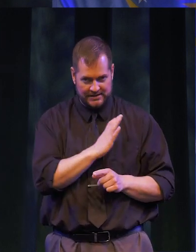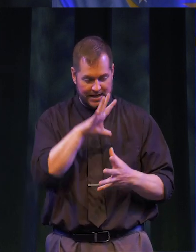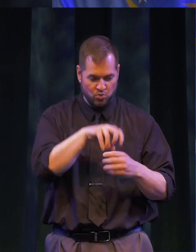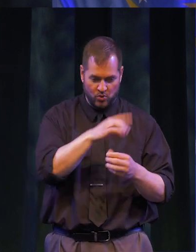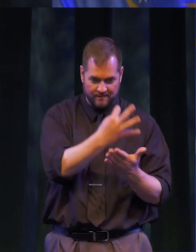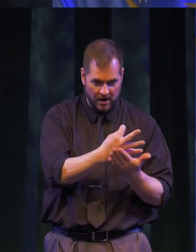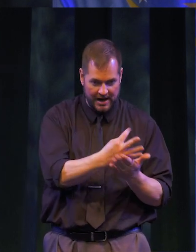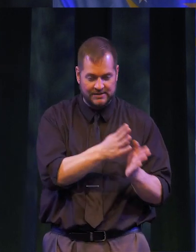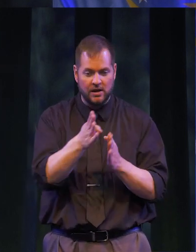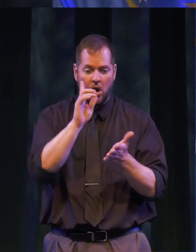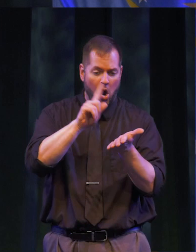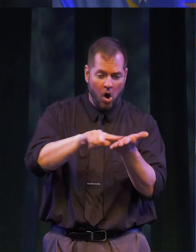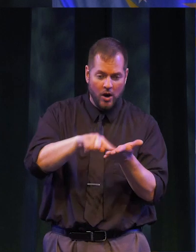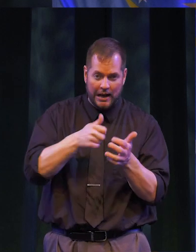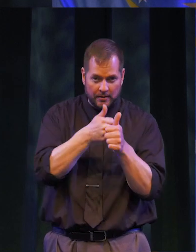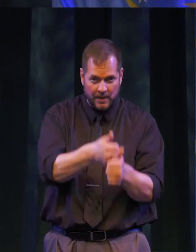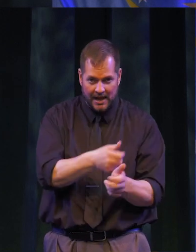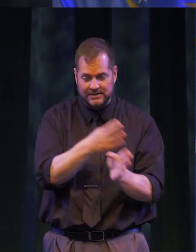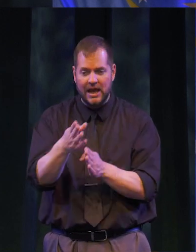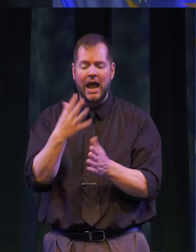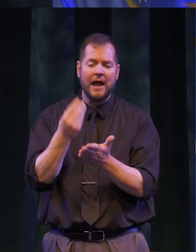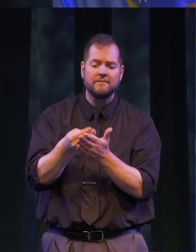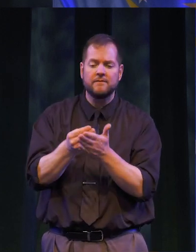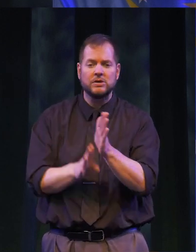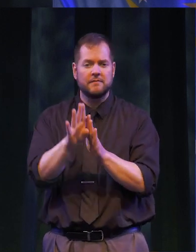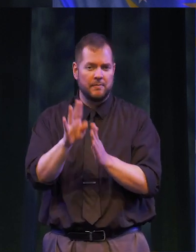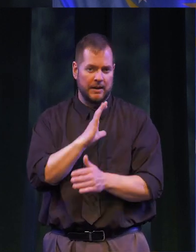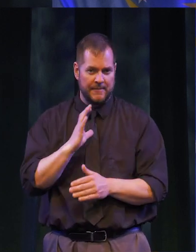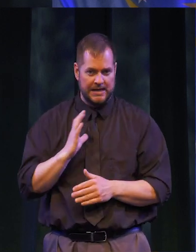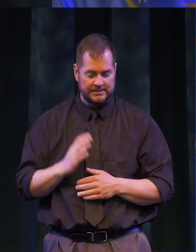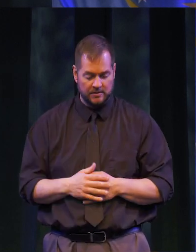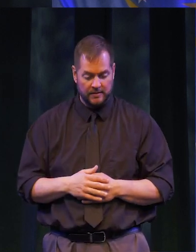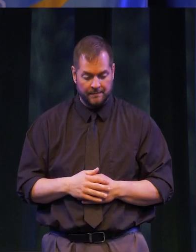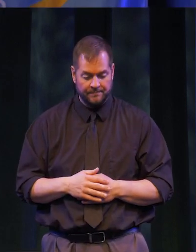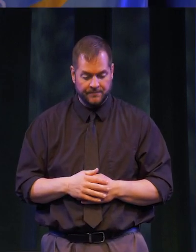INCLUDING THE FINANCE, AUDIT & COMPLIANCE, AND FUND DEVELOPMENT COMMITTEES.